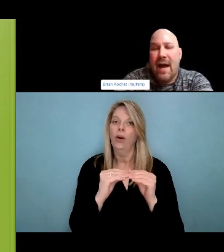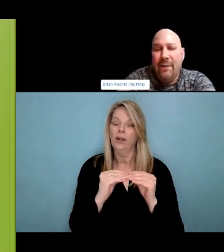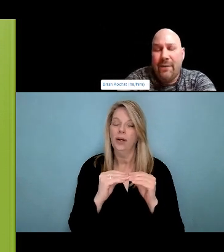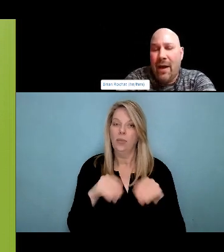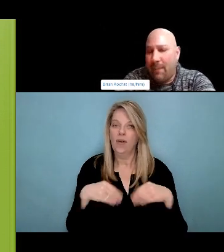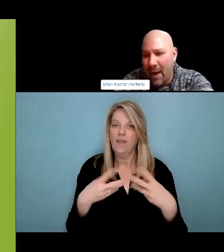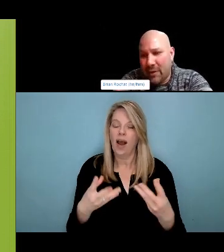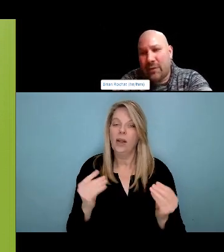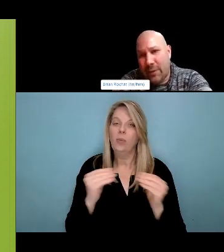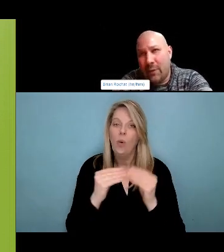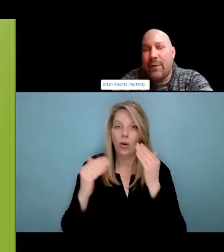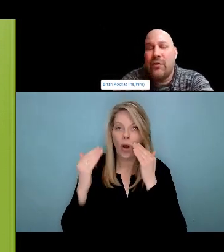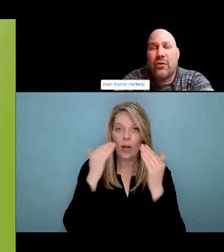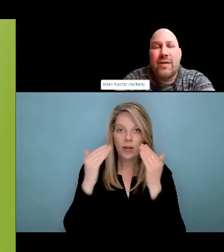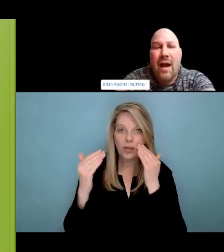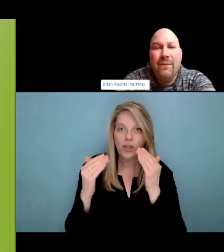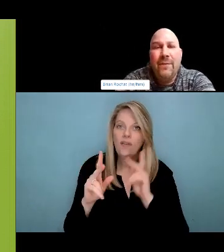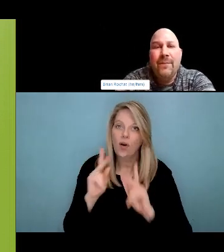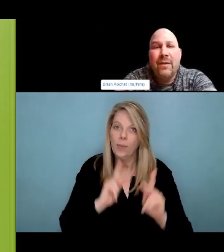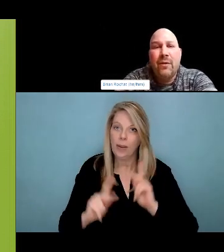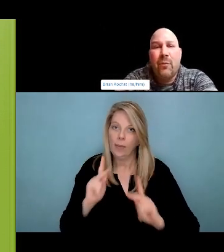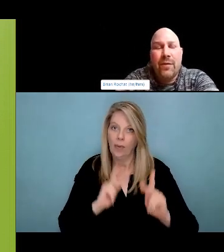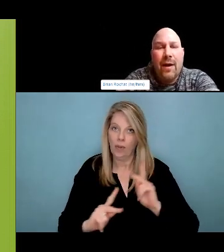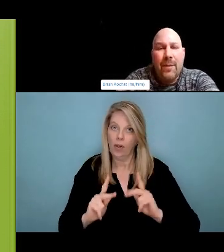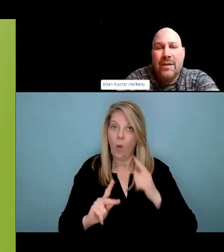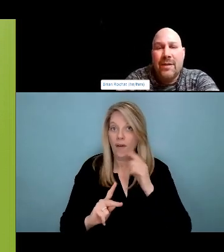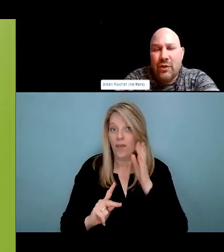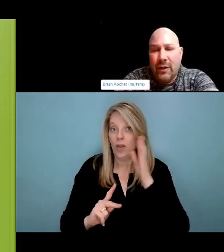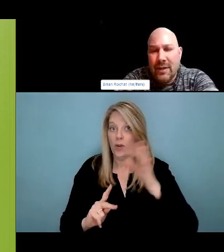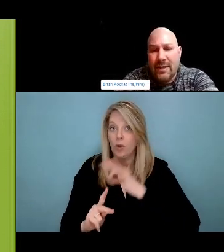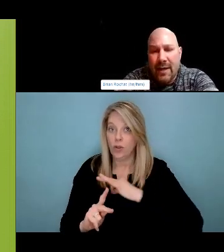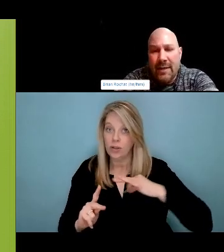that we can do? As municipal government to support high reduction.